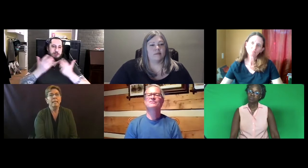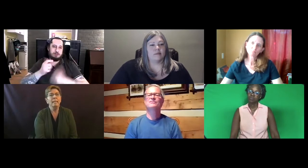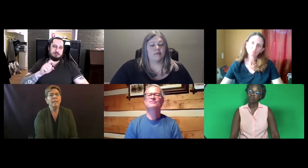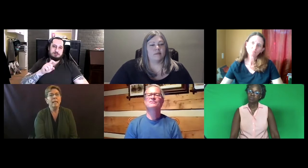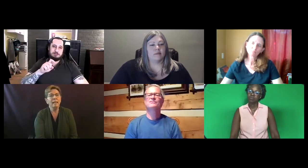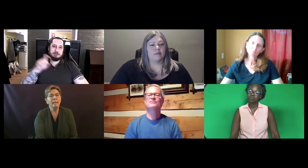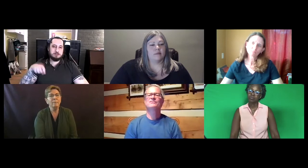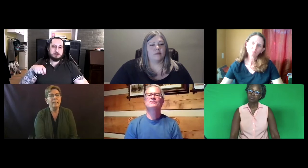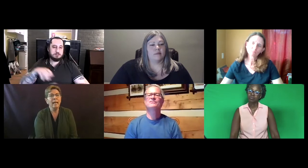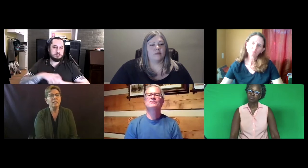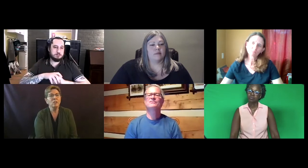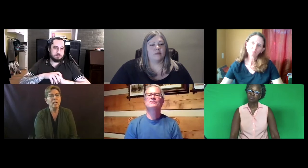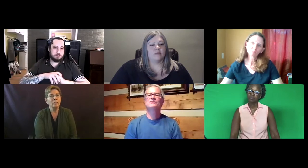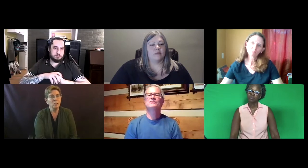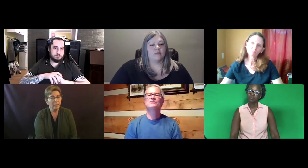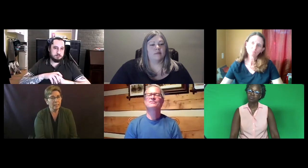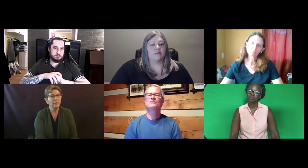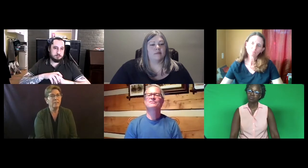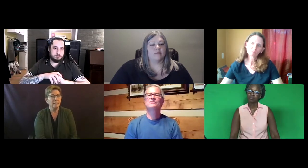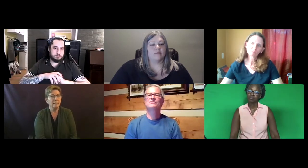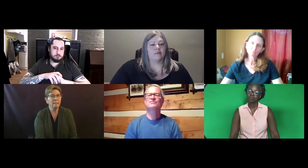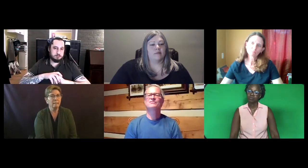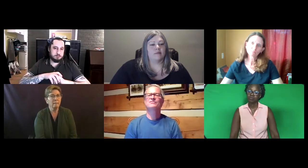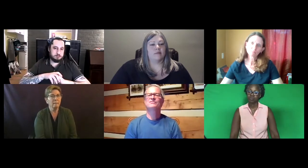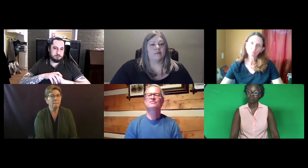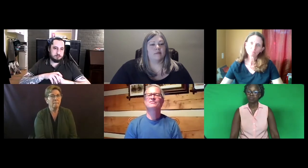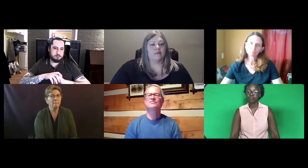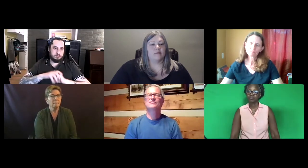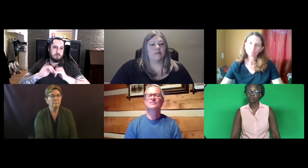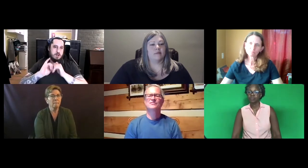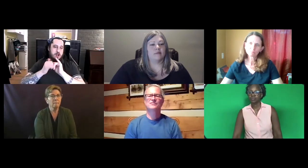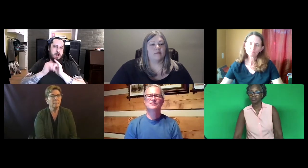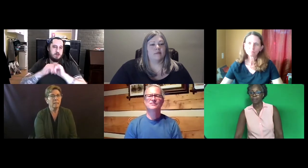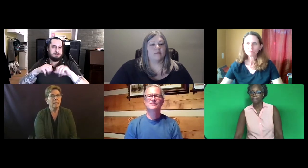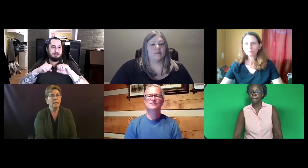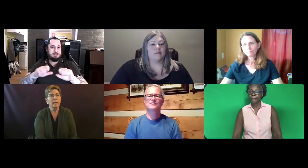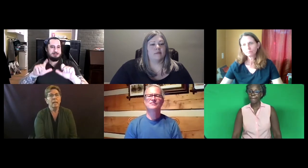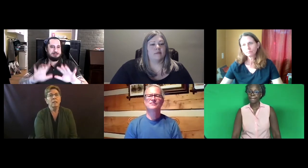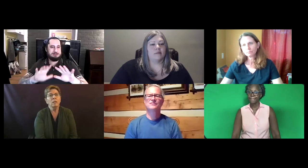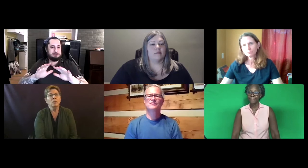The BEI is a challenge. It is out of Texas.